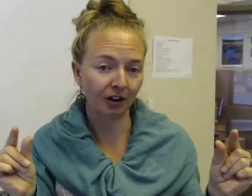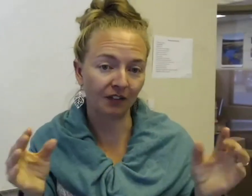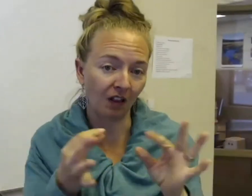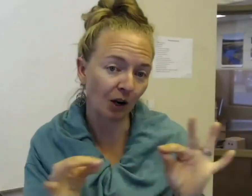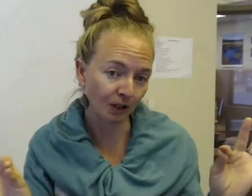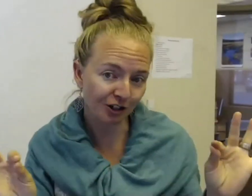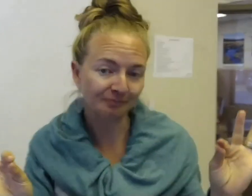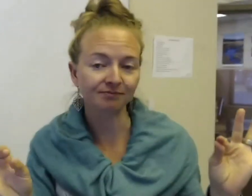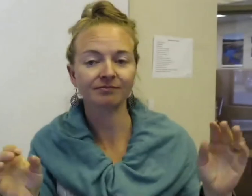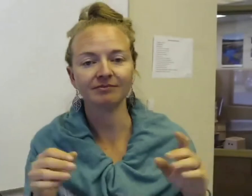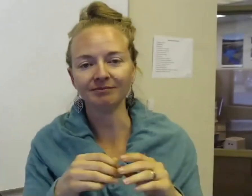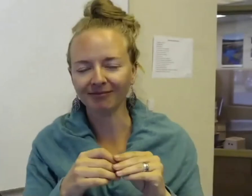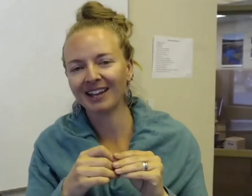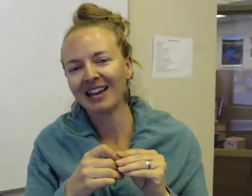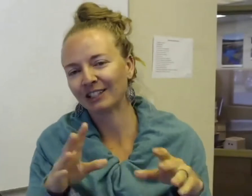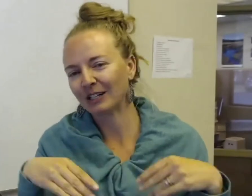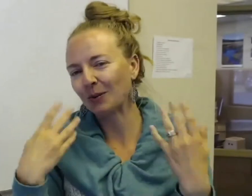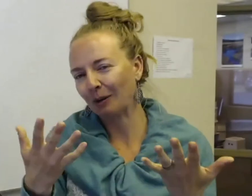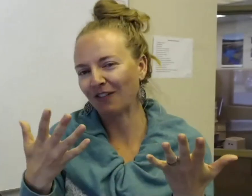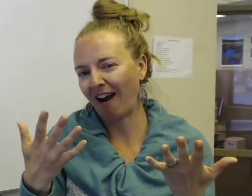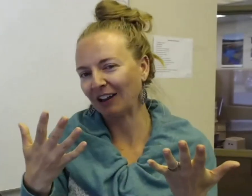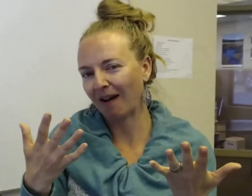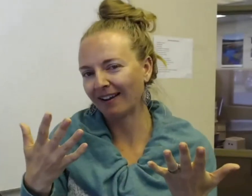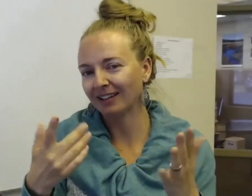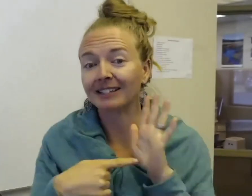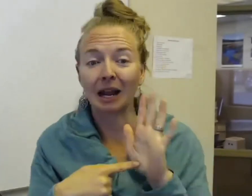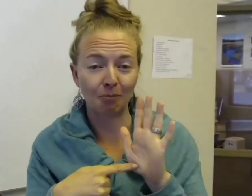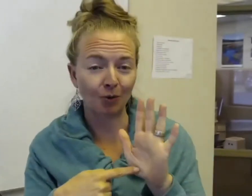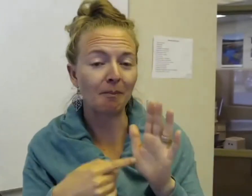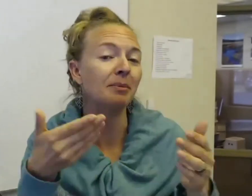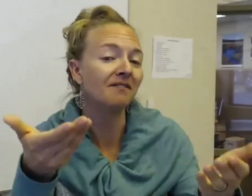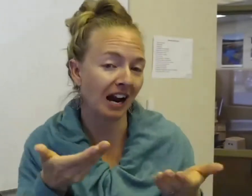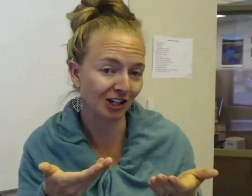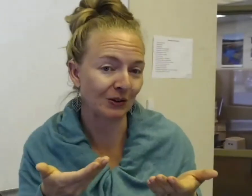of the language. And so I just want to provide you guys an example, and maybe invite you to